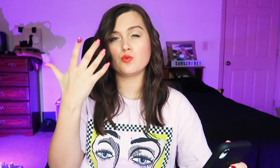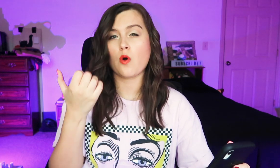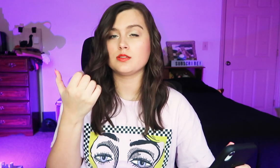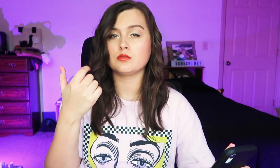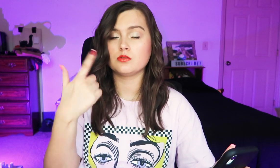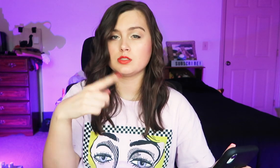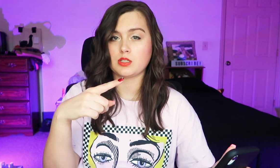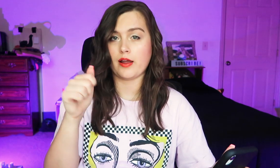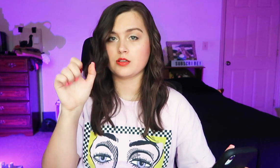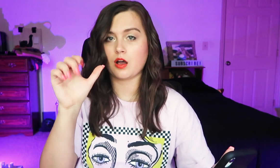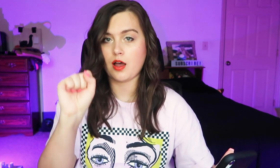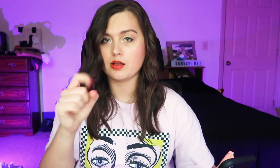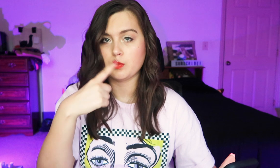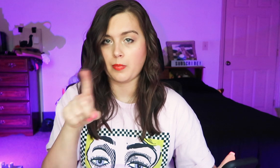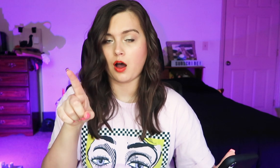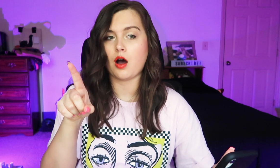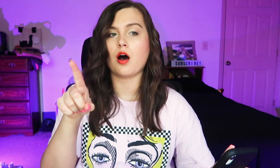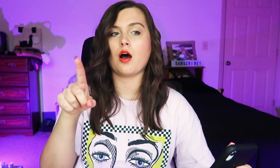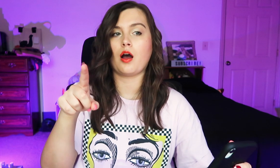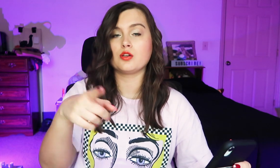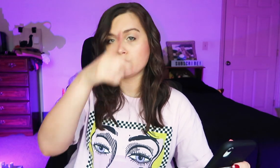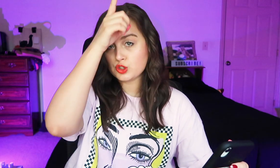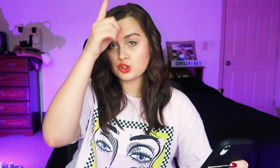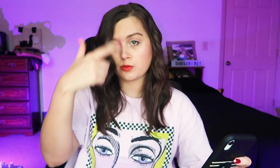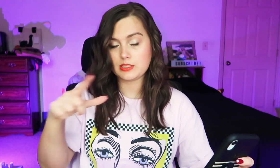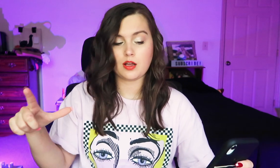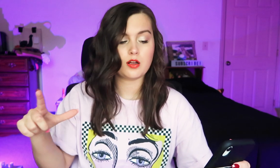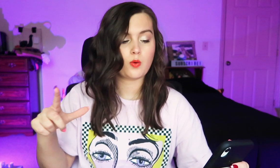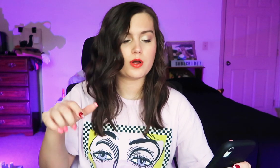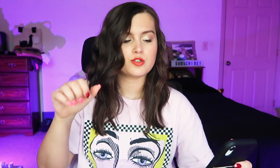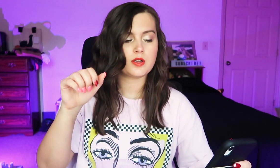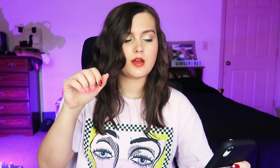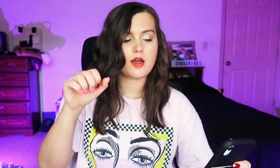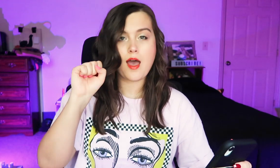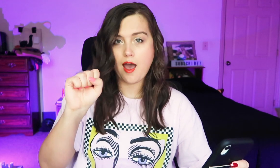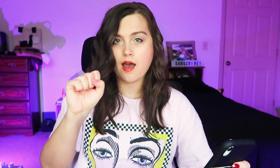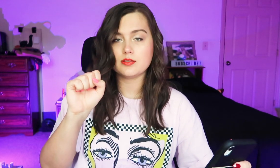So if you wanted to sign a German "S",